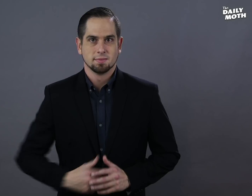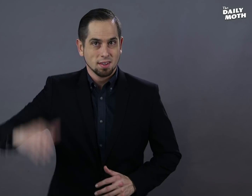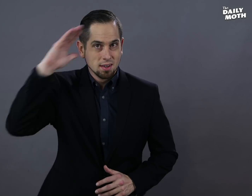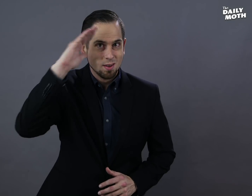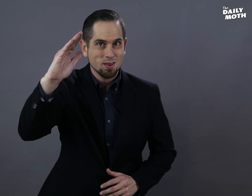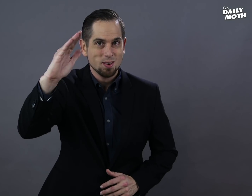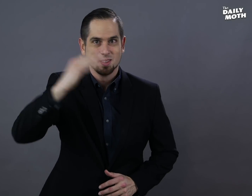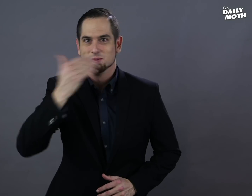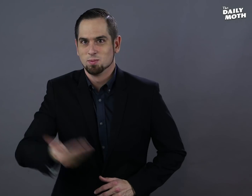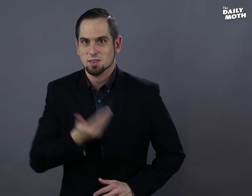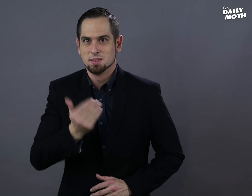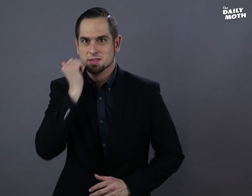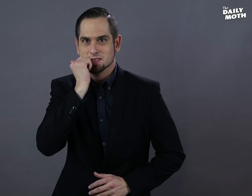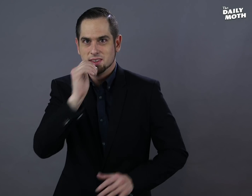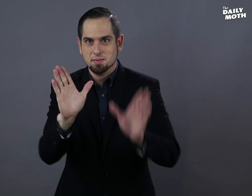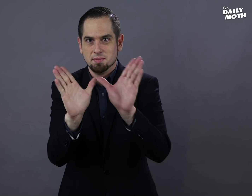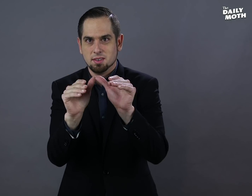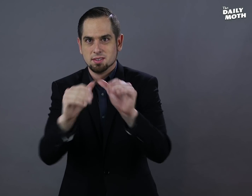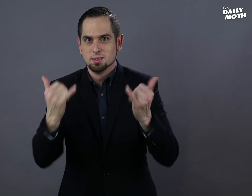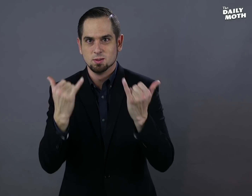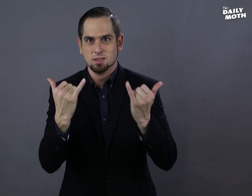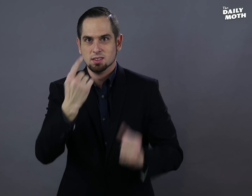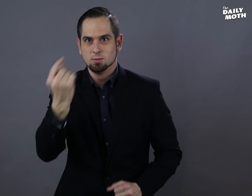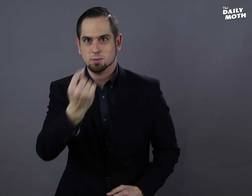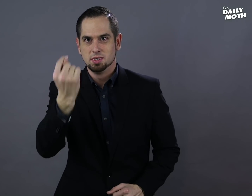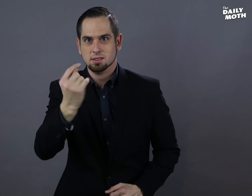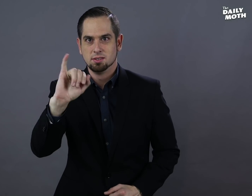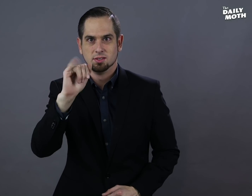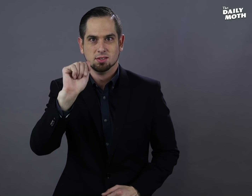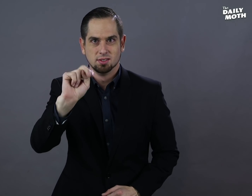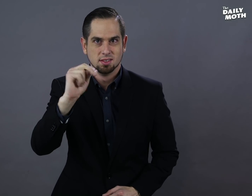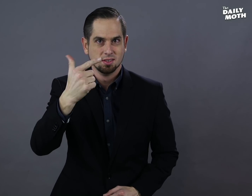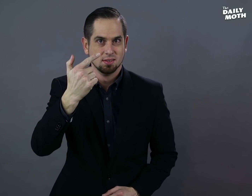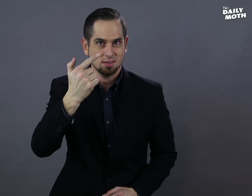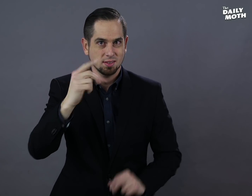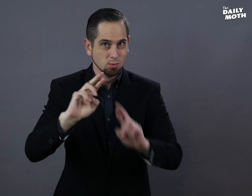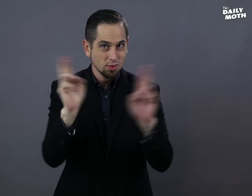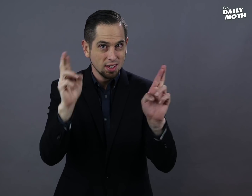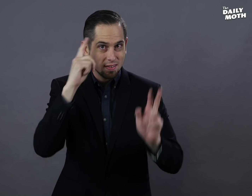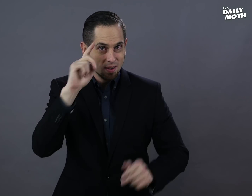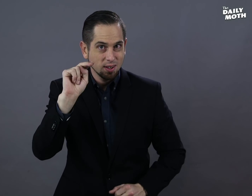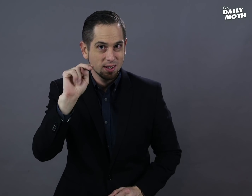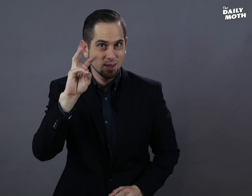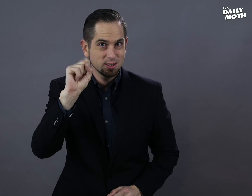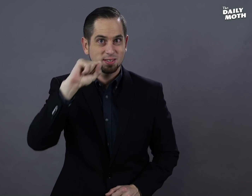Hello, welcome to The Daily Moth! It is Tuesday, January 21. Ready for news?